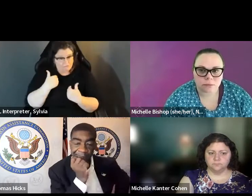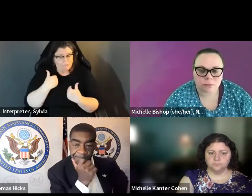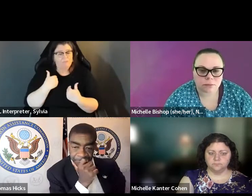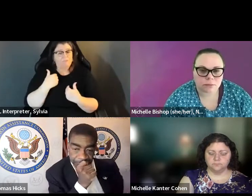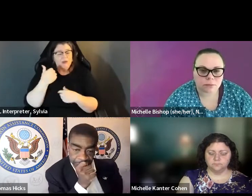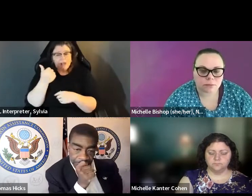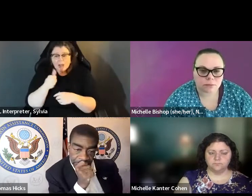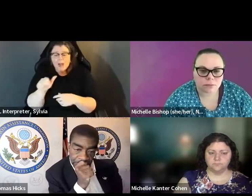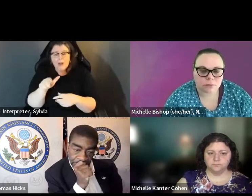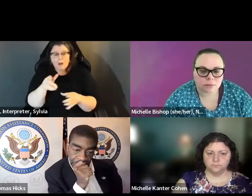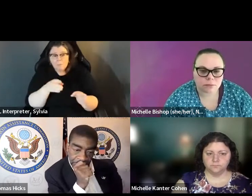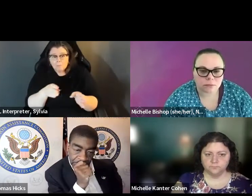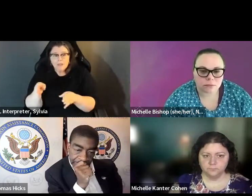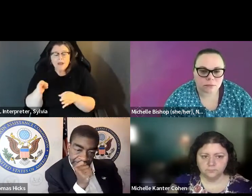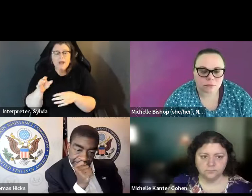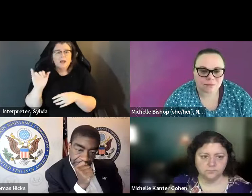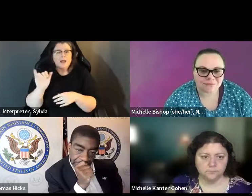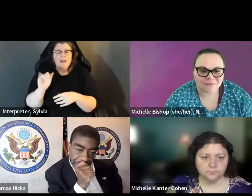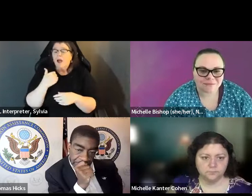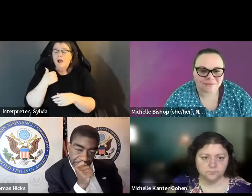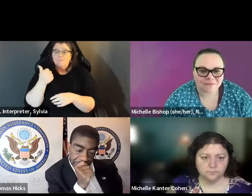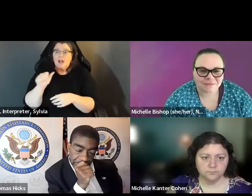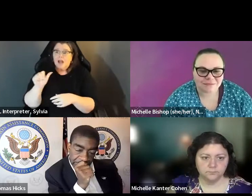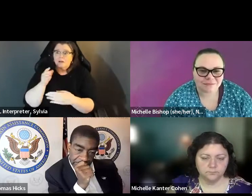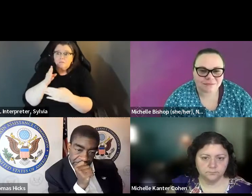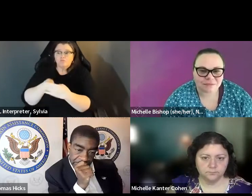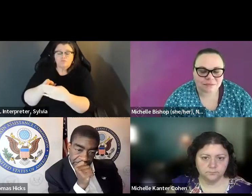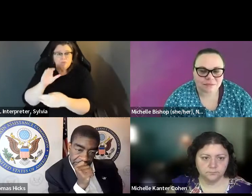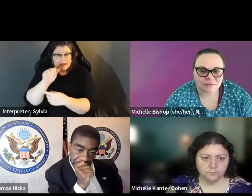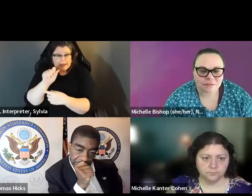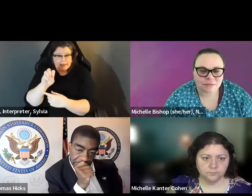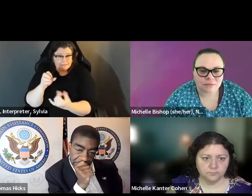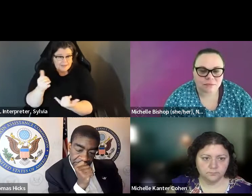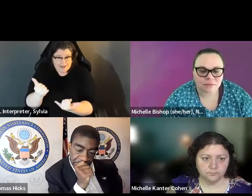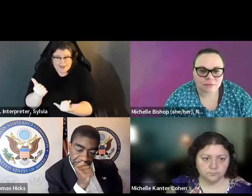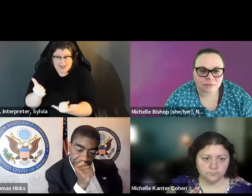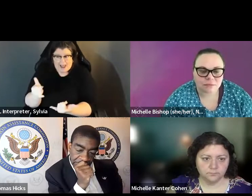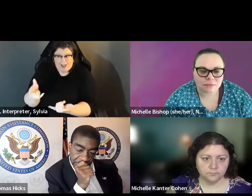audience. So one person has asked what cases are ongoing now or plan to happen in disability rights? Like, so I have. I don't know that we'll be able to get to every single question but couple of related questions that I'd like to ask first, from what audience so one person is asked What cases are ongoing now or plan to happen in disability rights like any litigation and